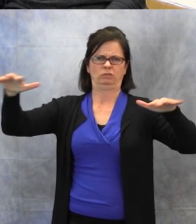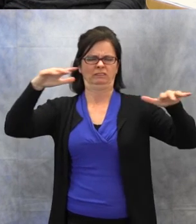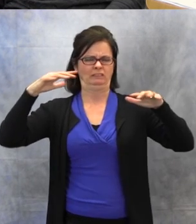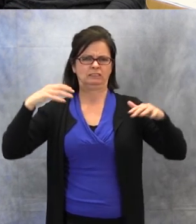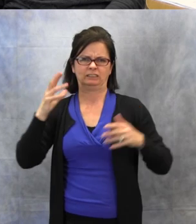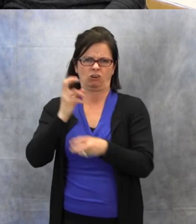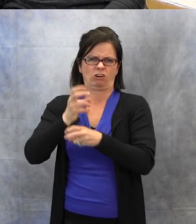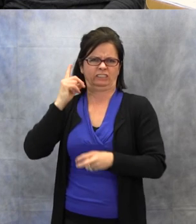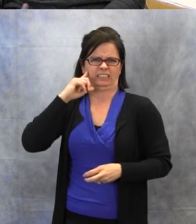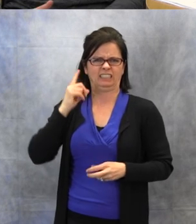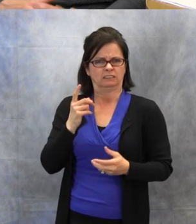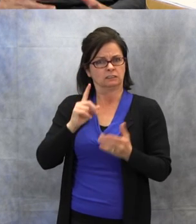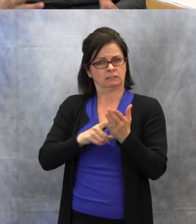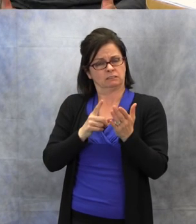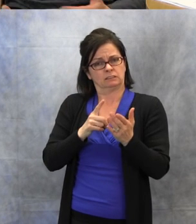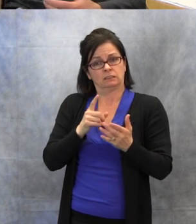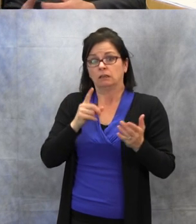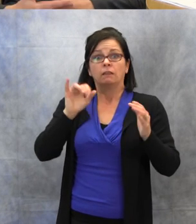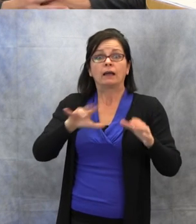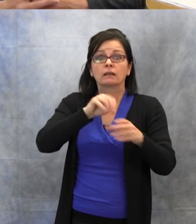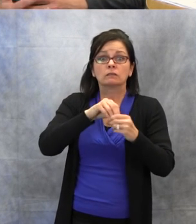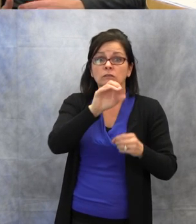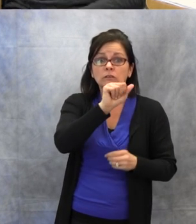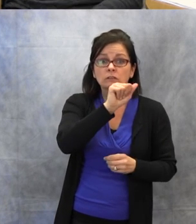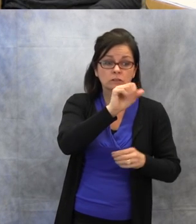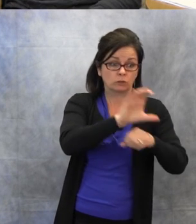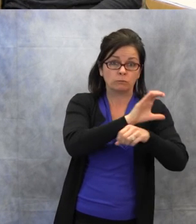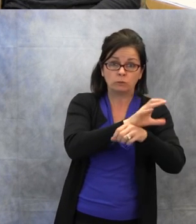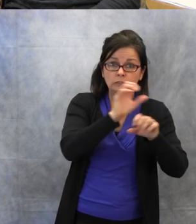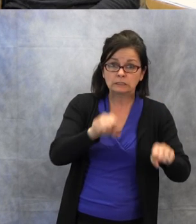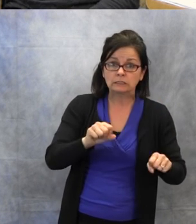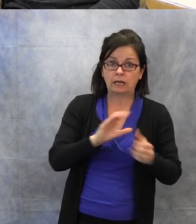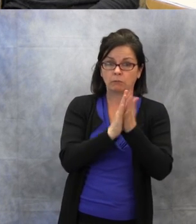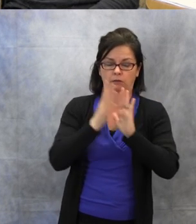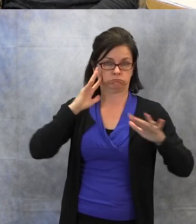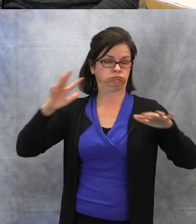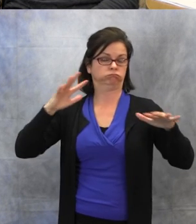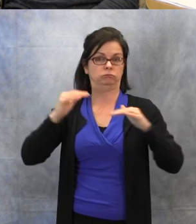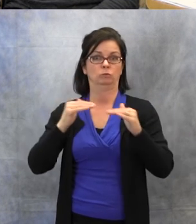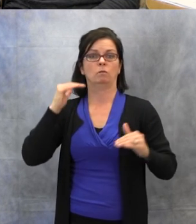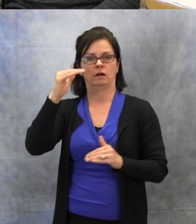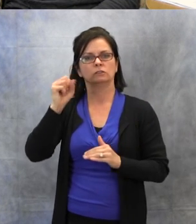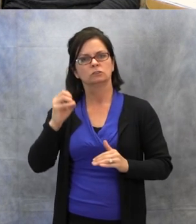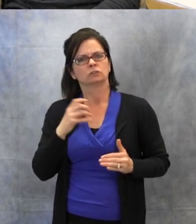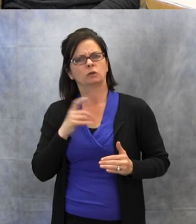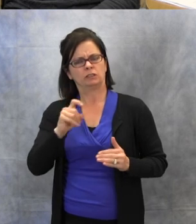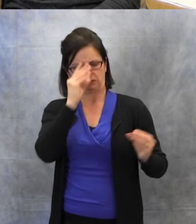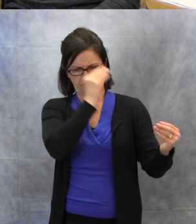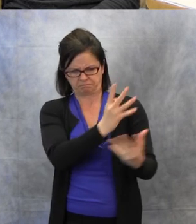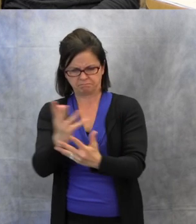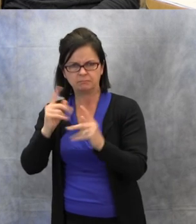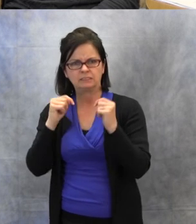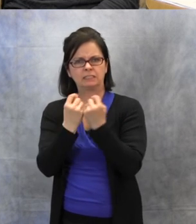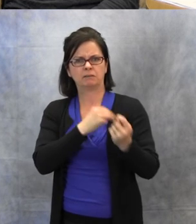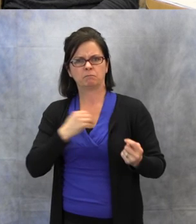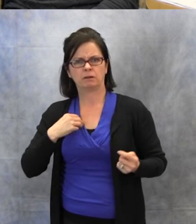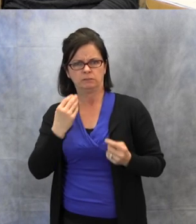It can be even sometimes from computers, things of that nature, so just making team members aware of all that is great.